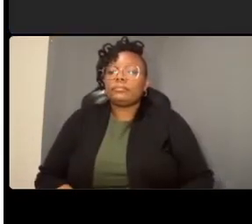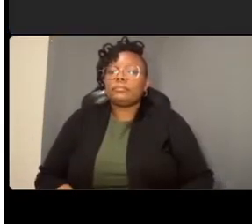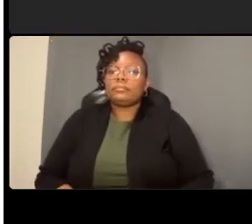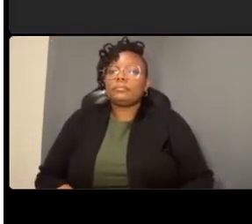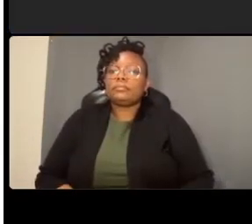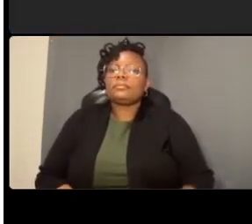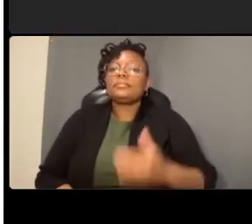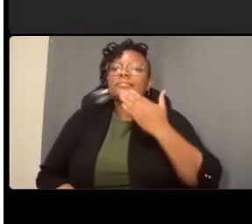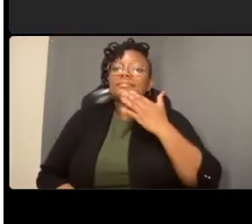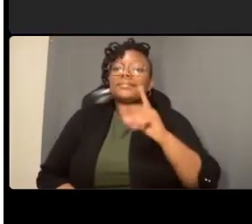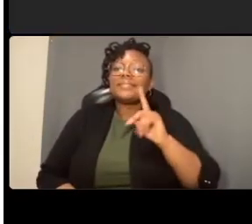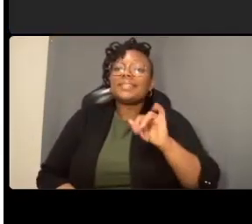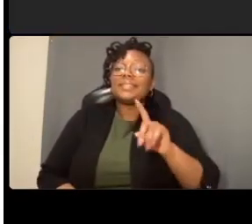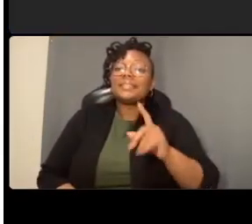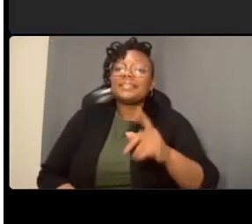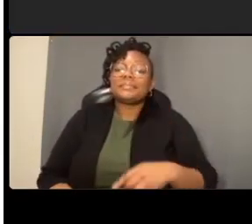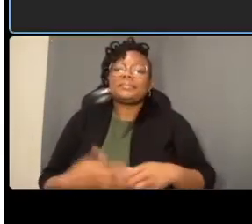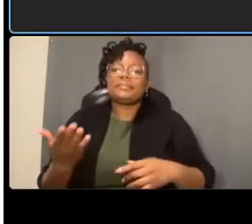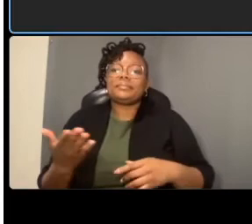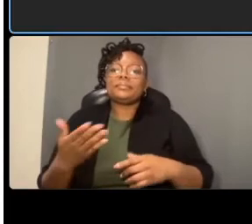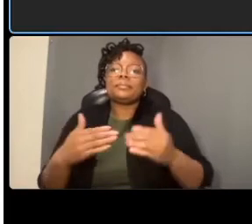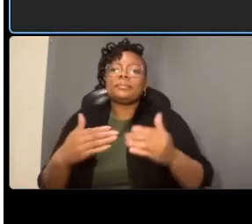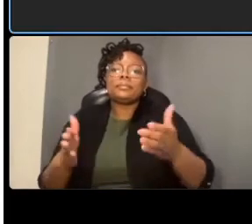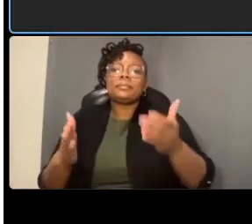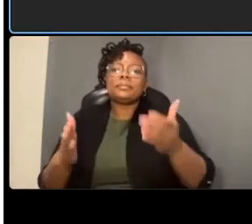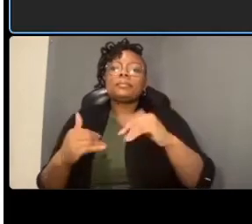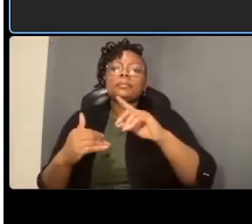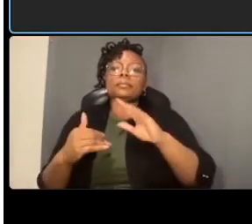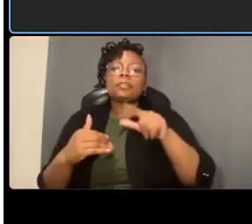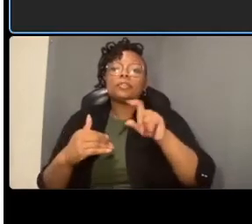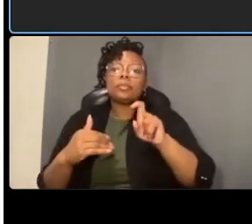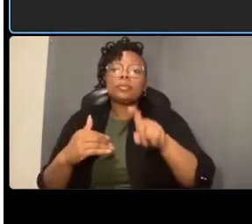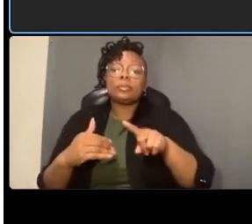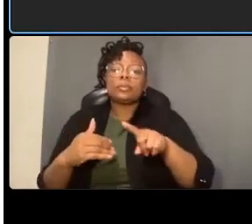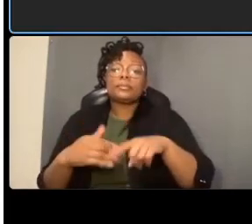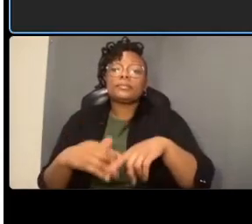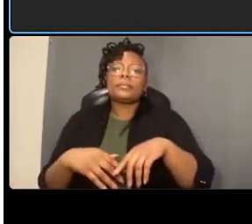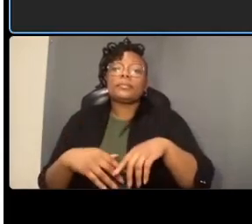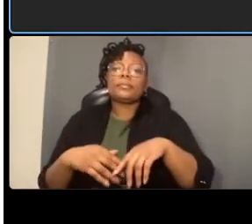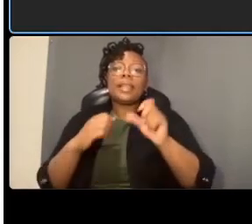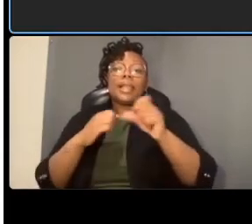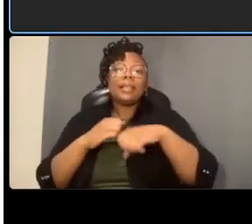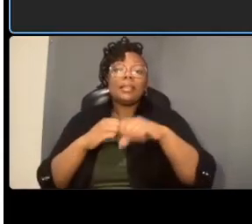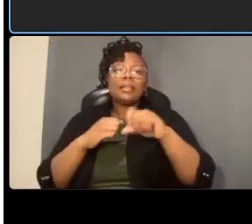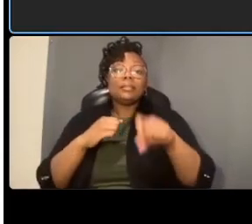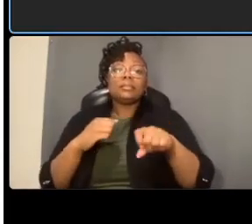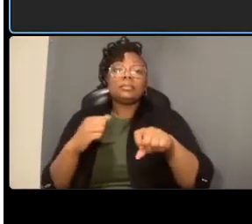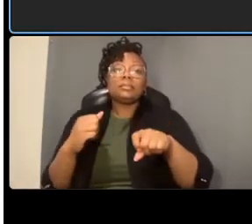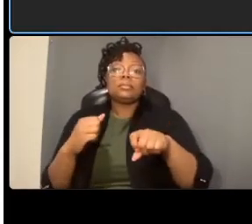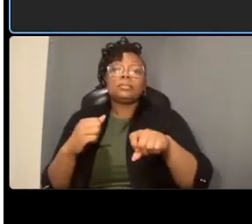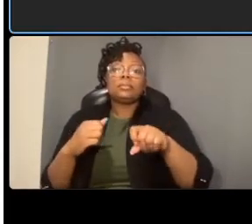chase circle where you study traffic coming from this from connected avenue to south maryland side